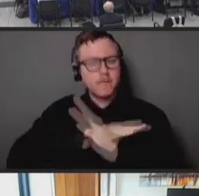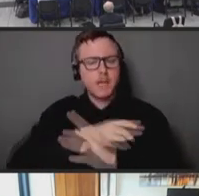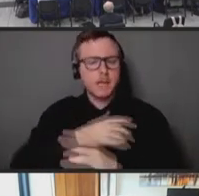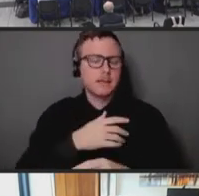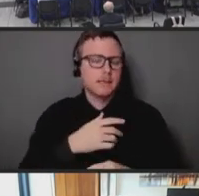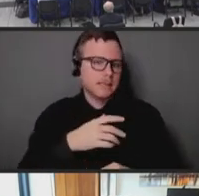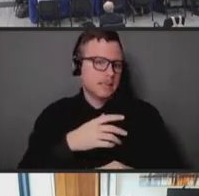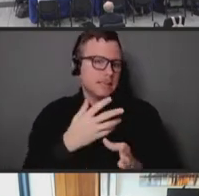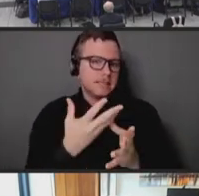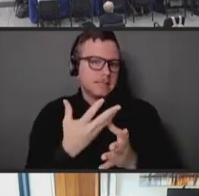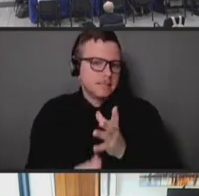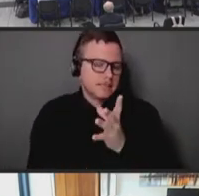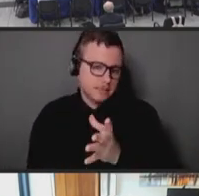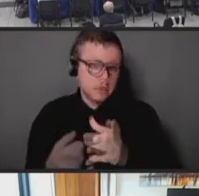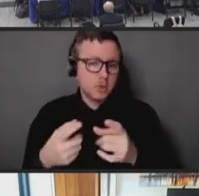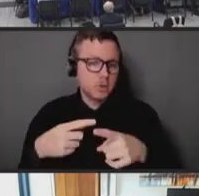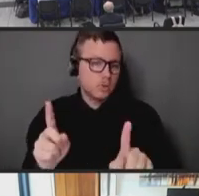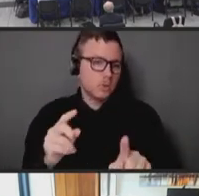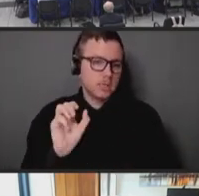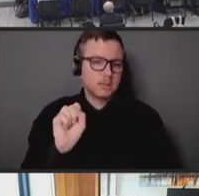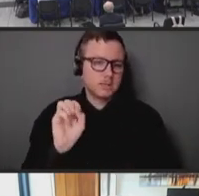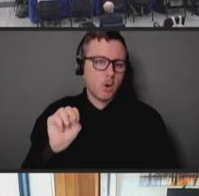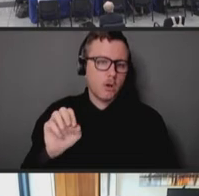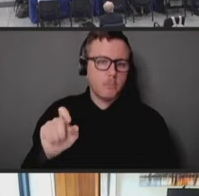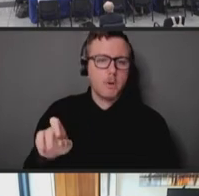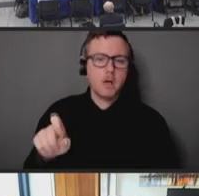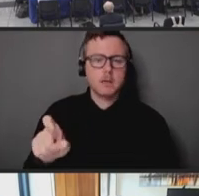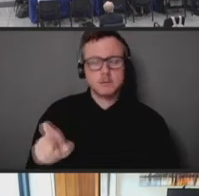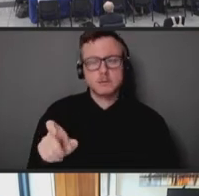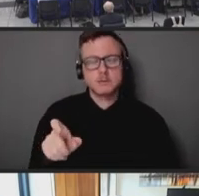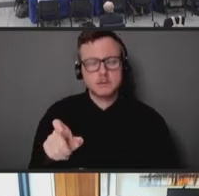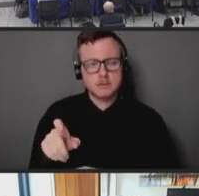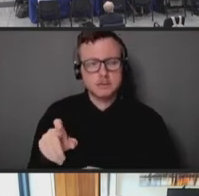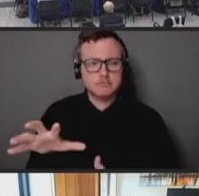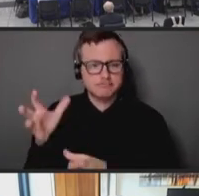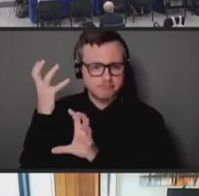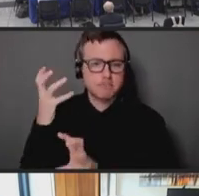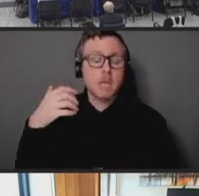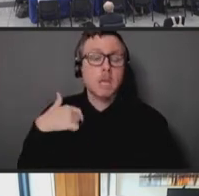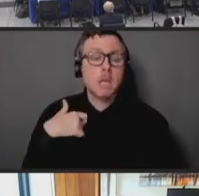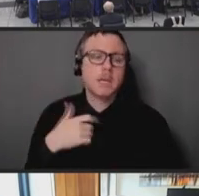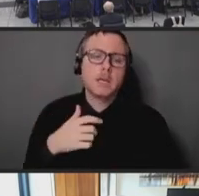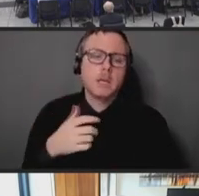smallpox calamity. Clearly, and thankfully, that's not what was presented by monkeypox.